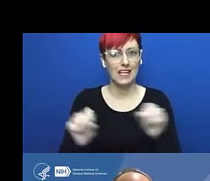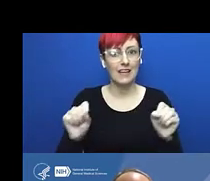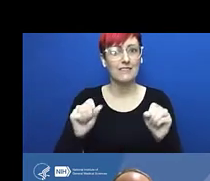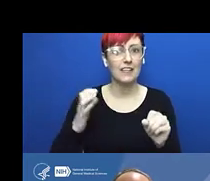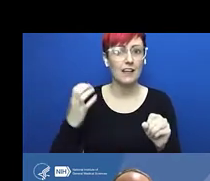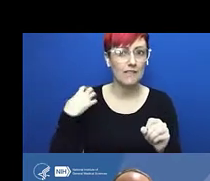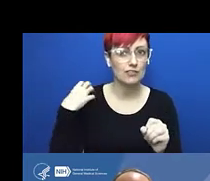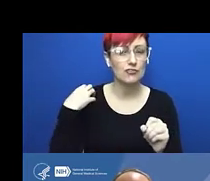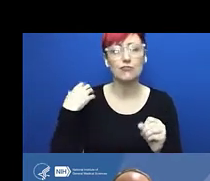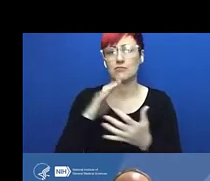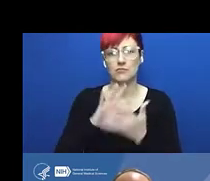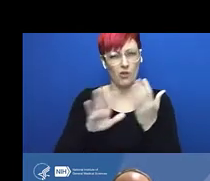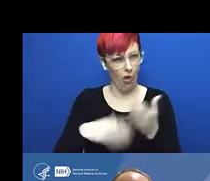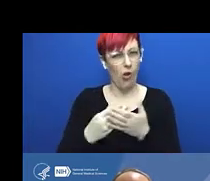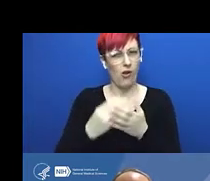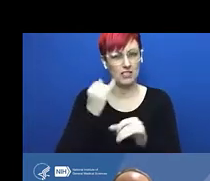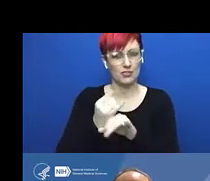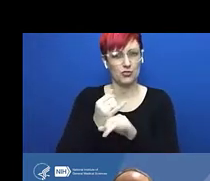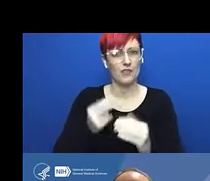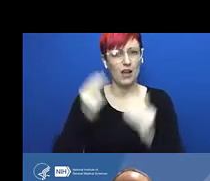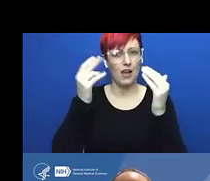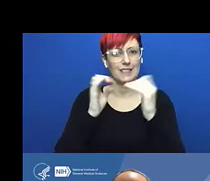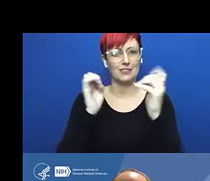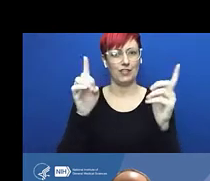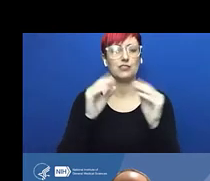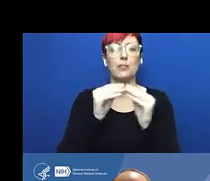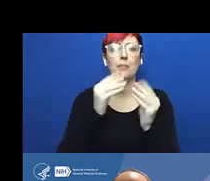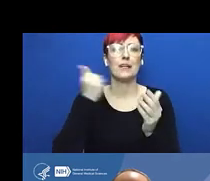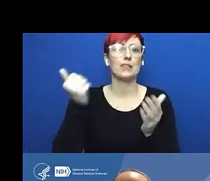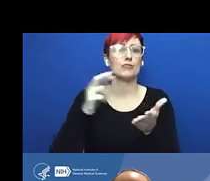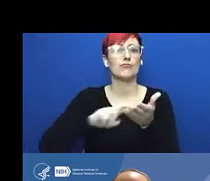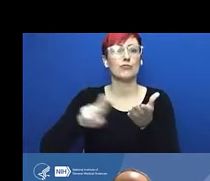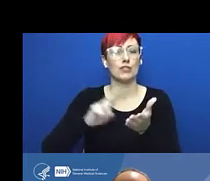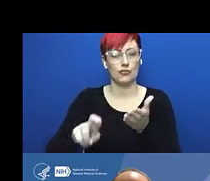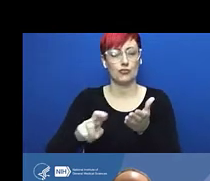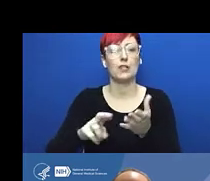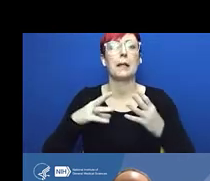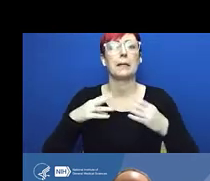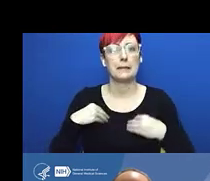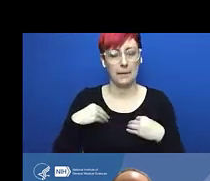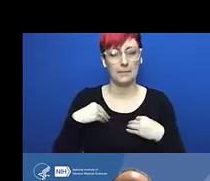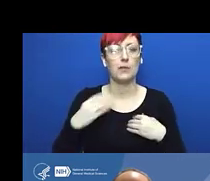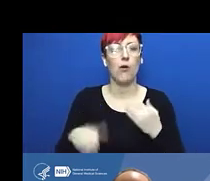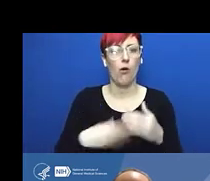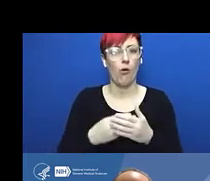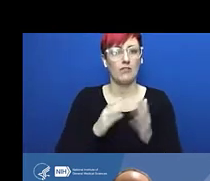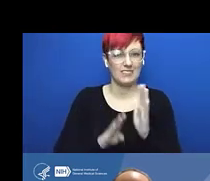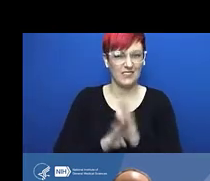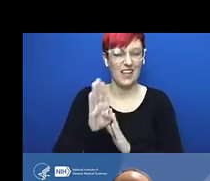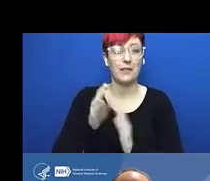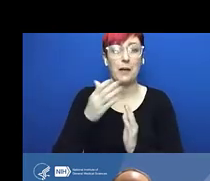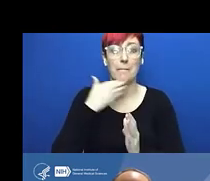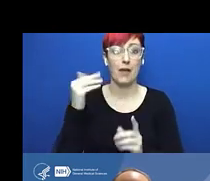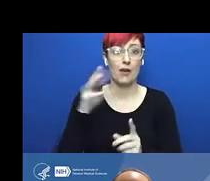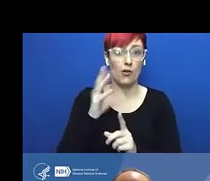there have been a number of other high profile accidents that make useful case studies in thinking about